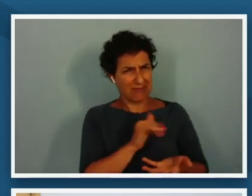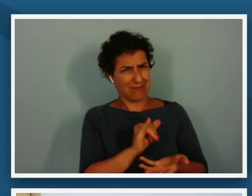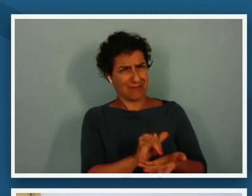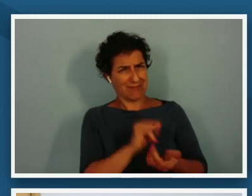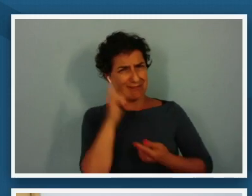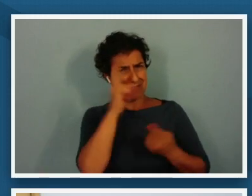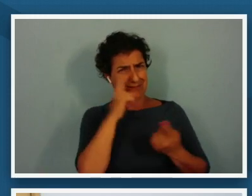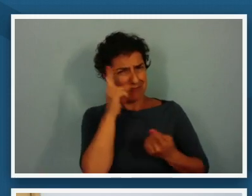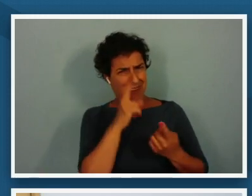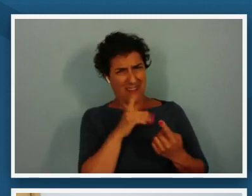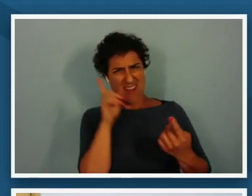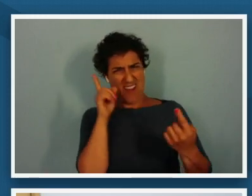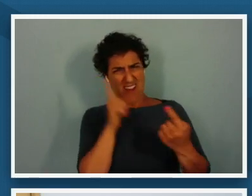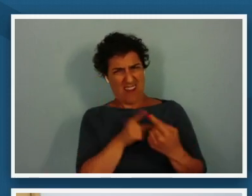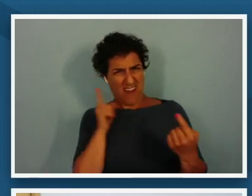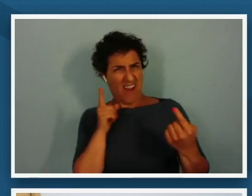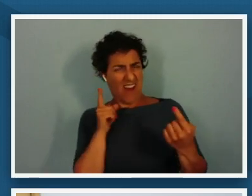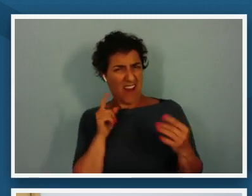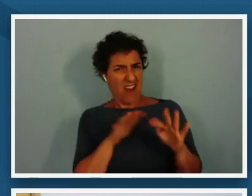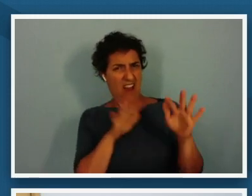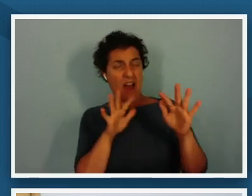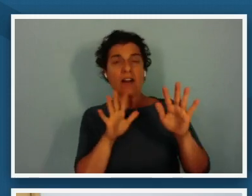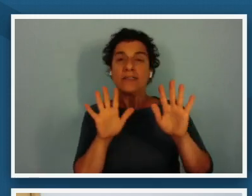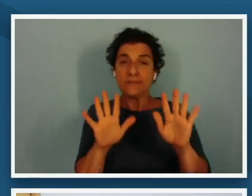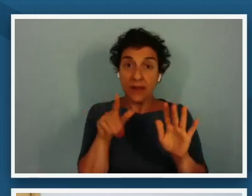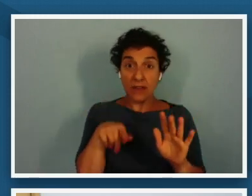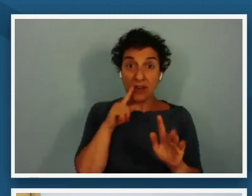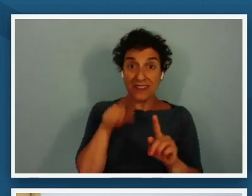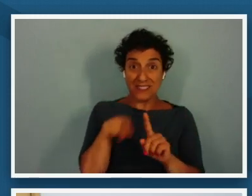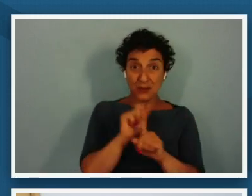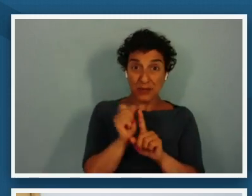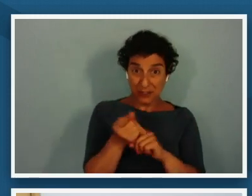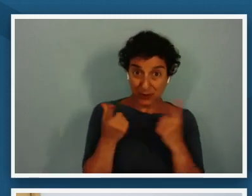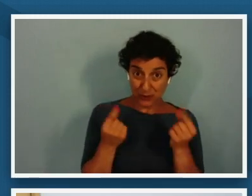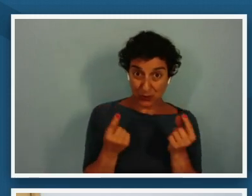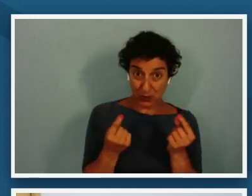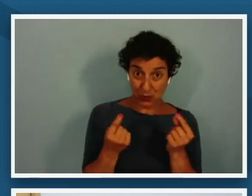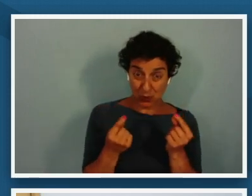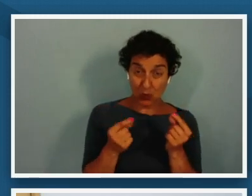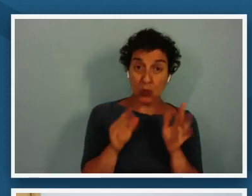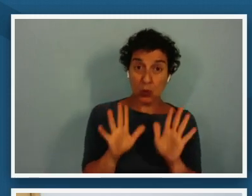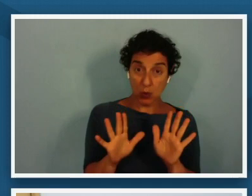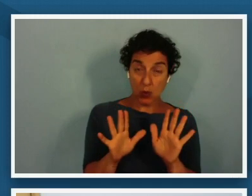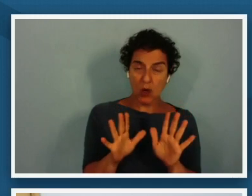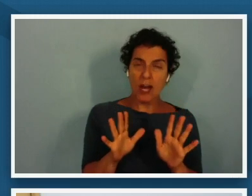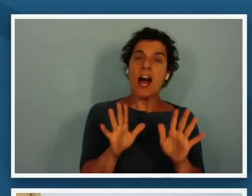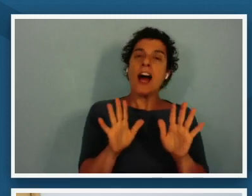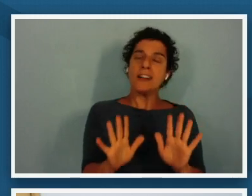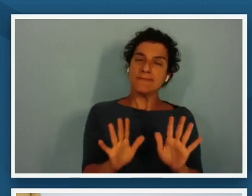with of initially but in this case what we're asking you to do is that you turn